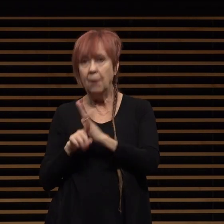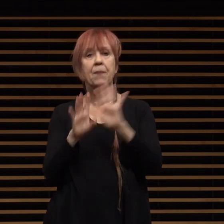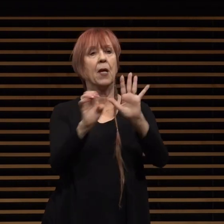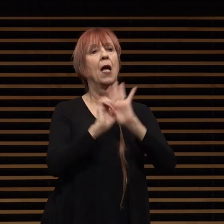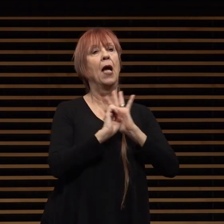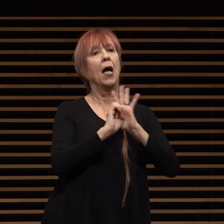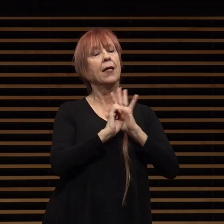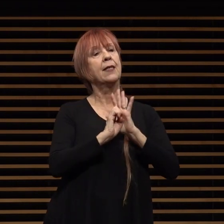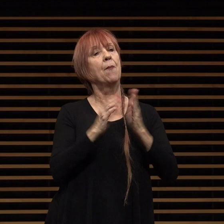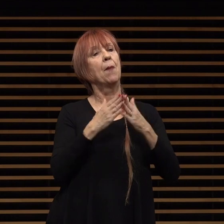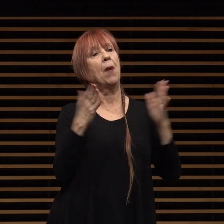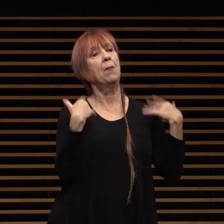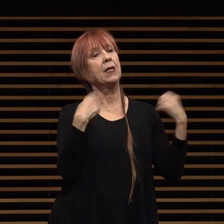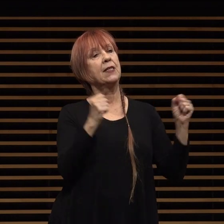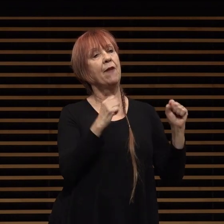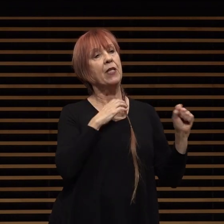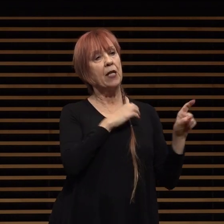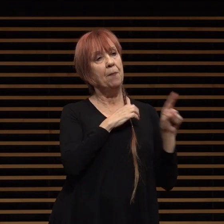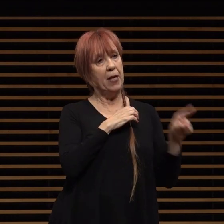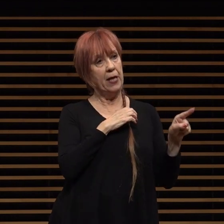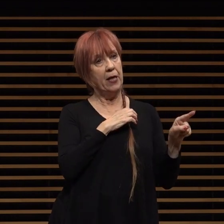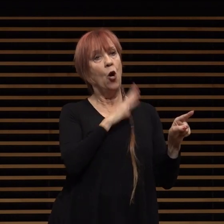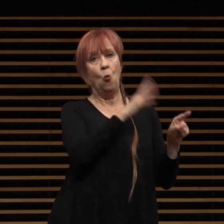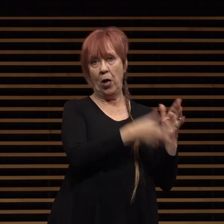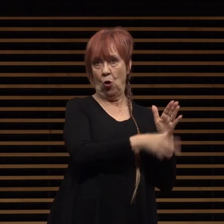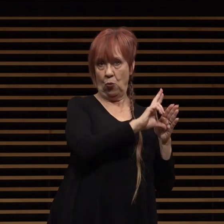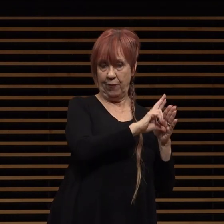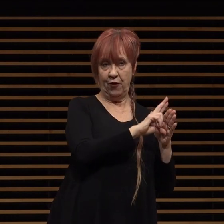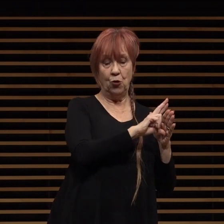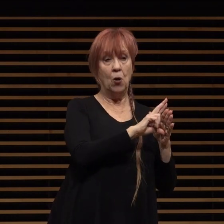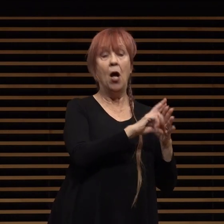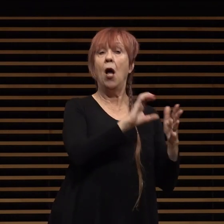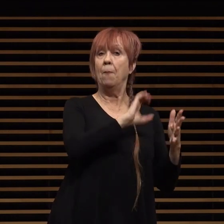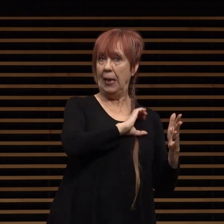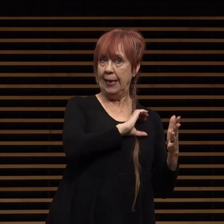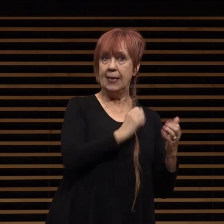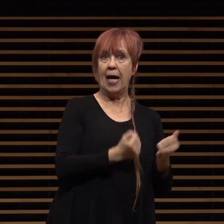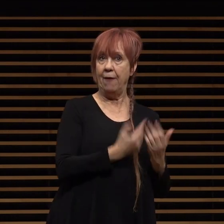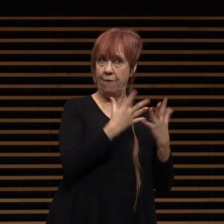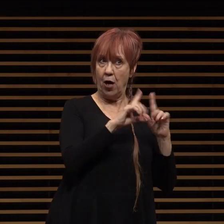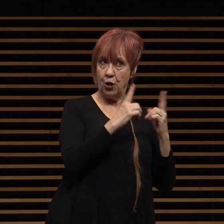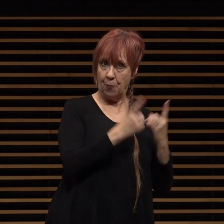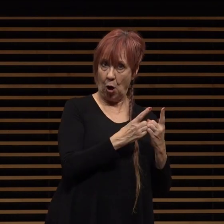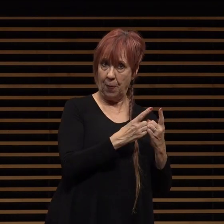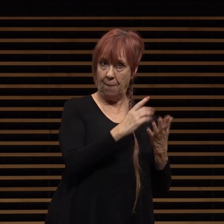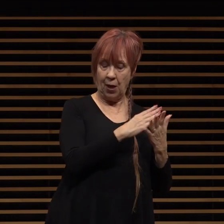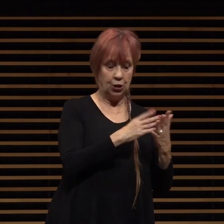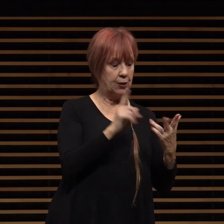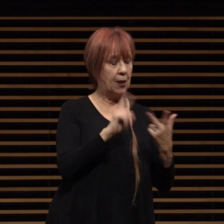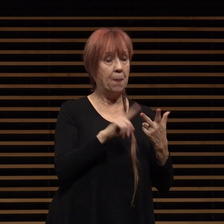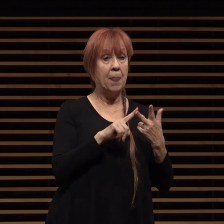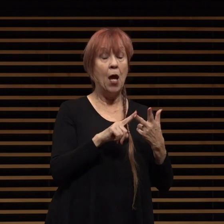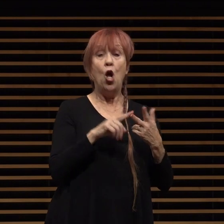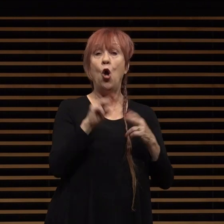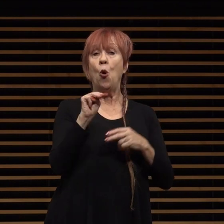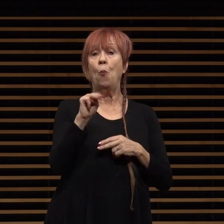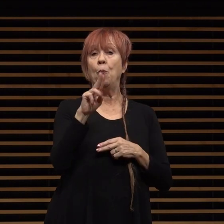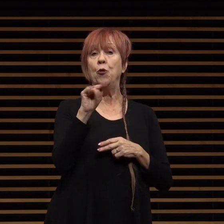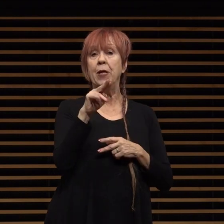the public safety committee will review the police and fire department budgets